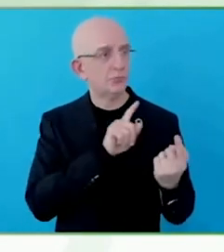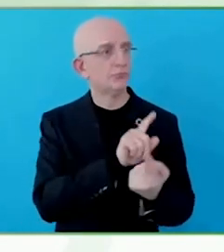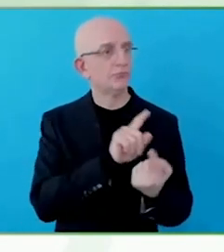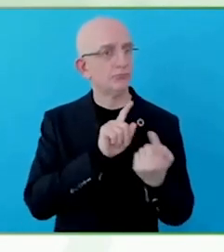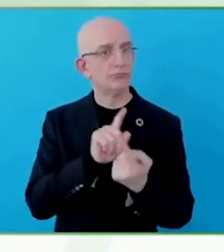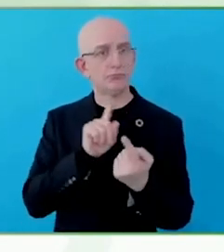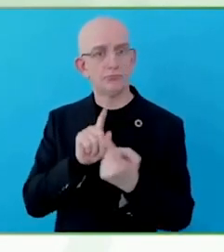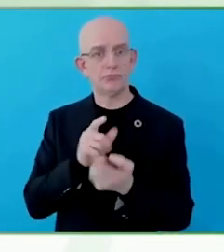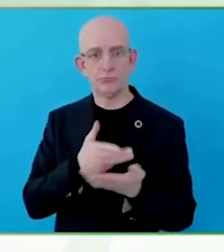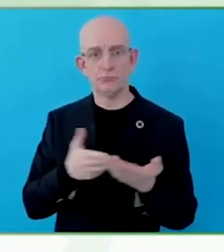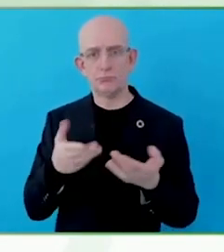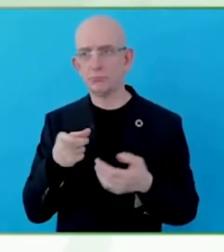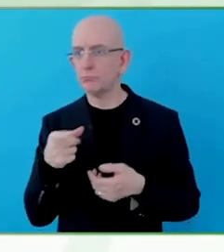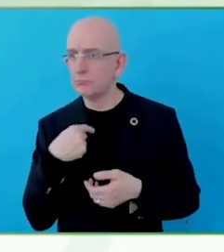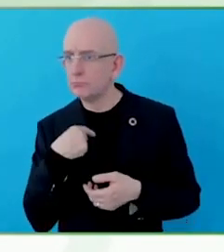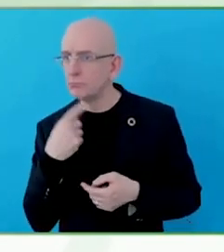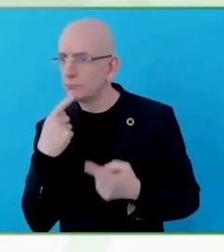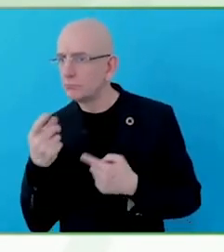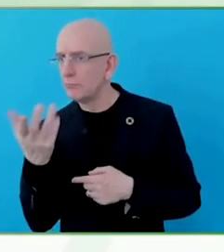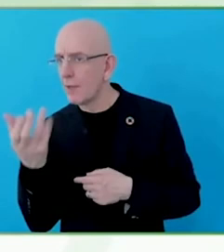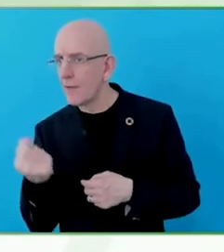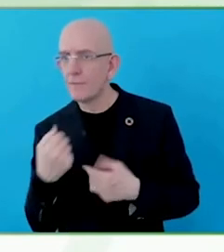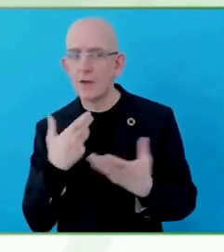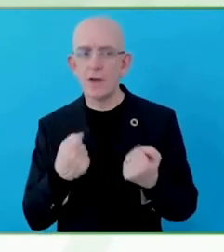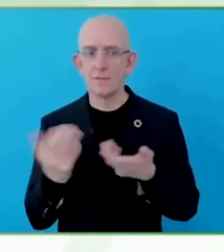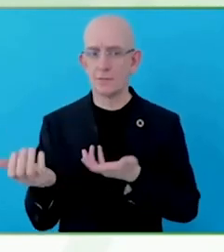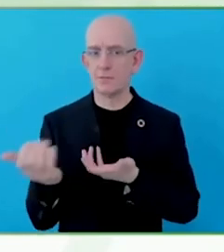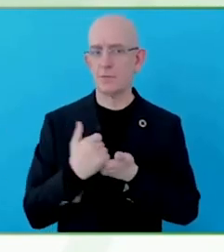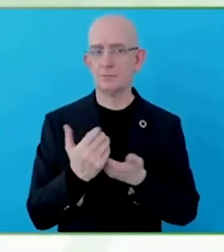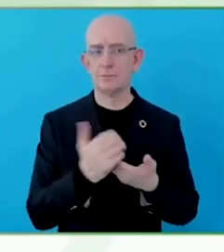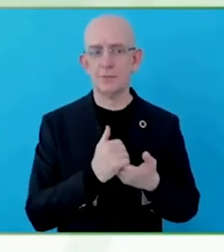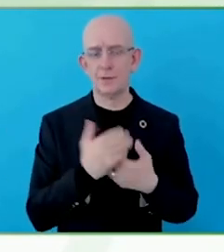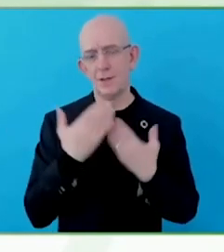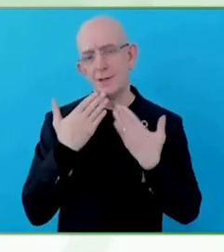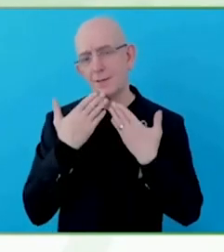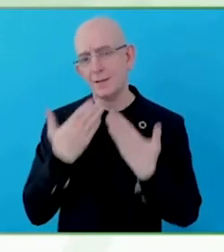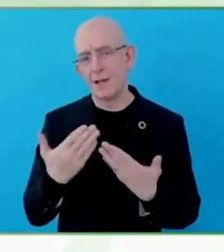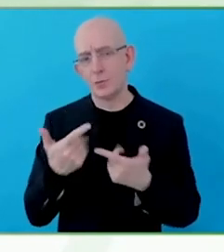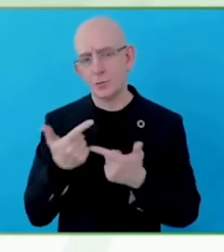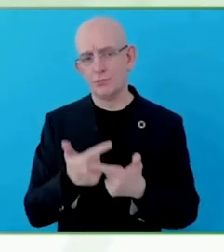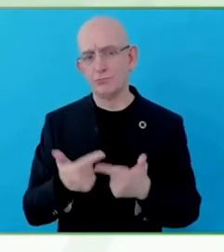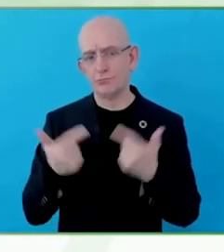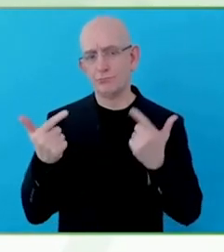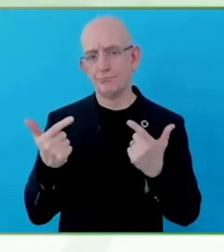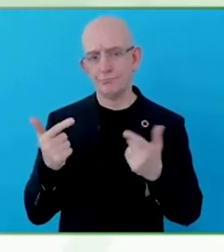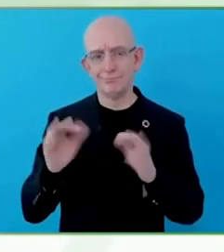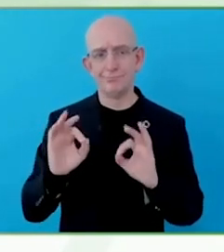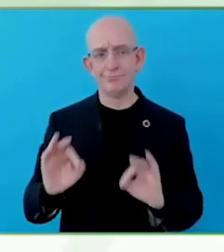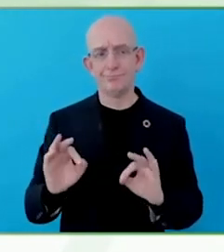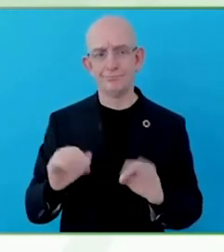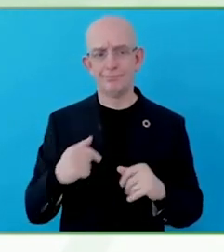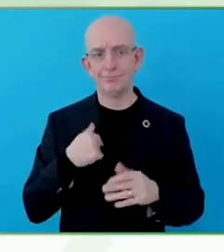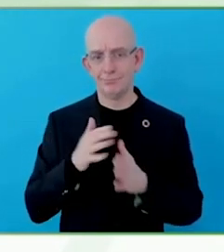It is a pity I was not able to be there presently but I am really